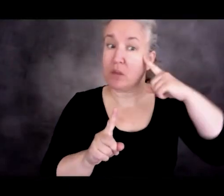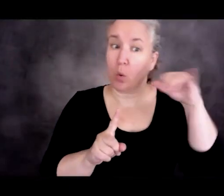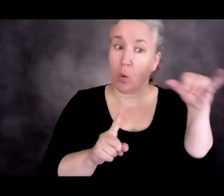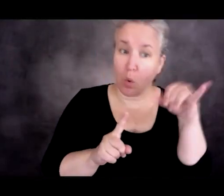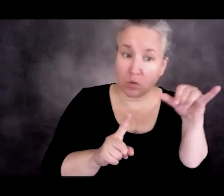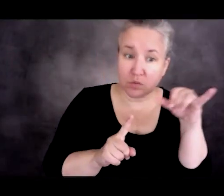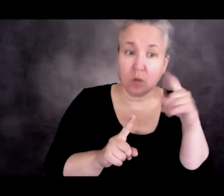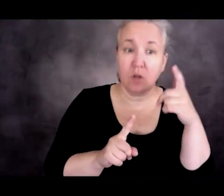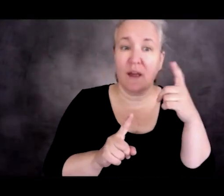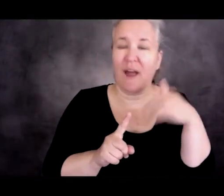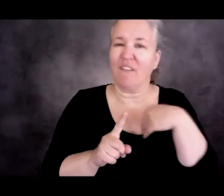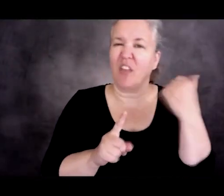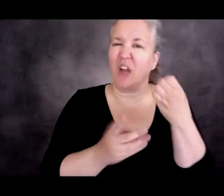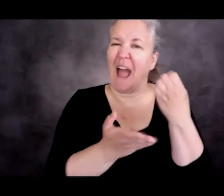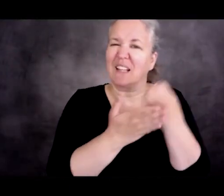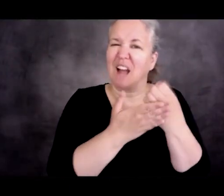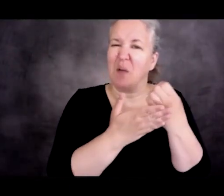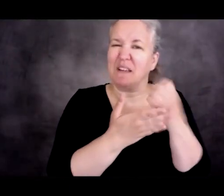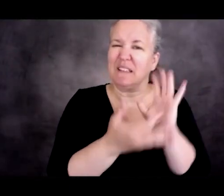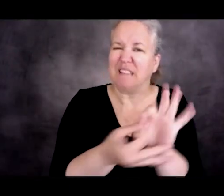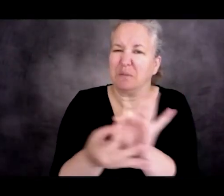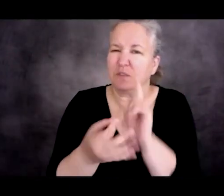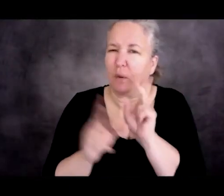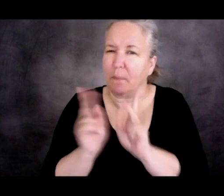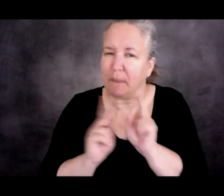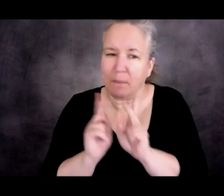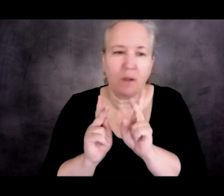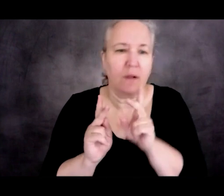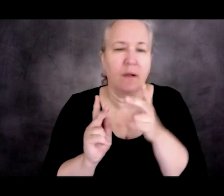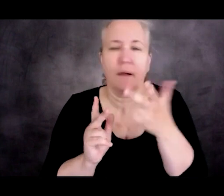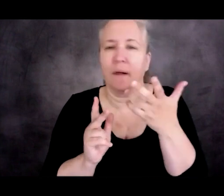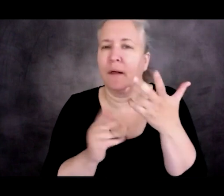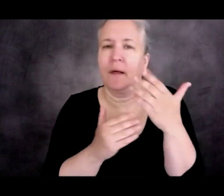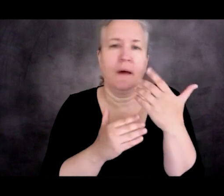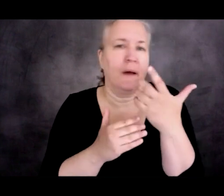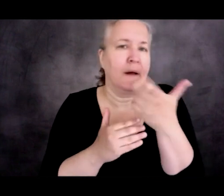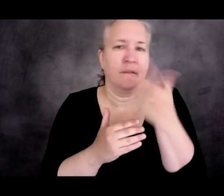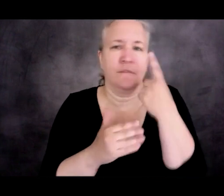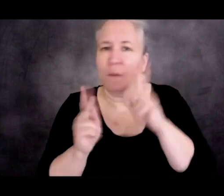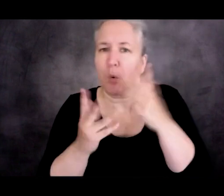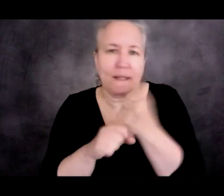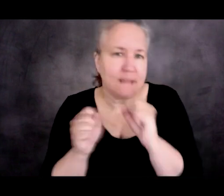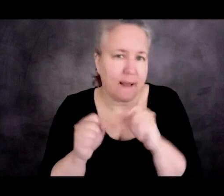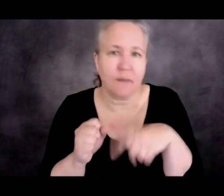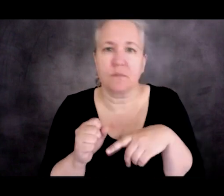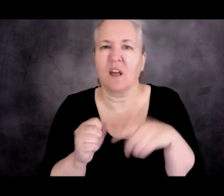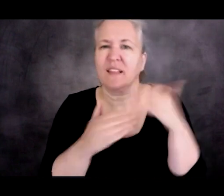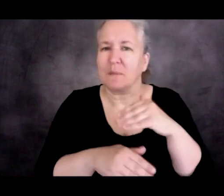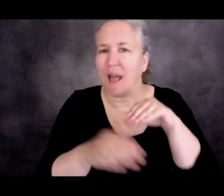asylum, whether those be like economic strings or restrictions on labor access, et cetera, that are still